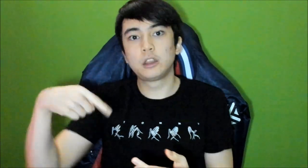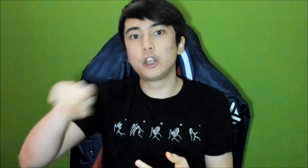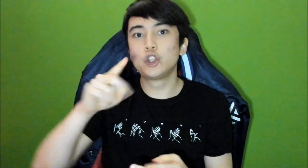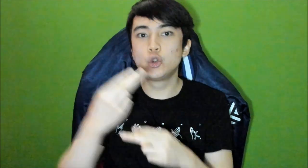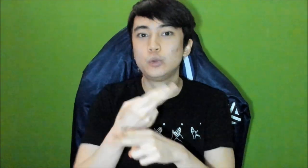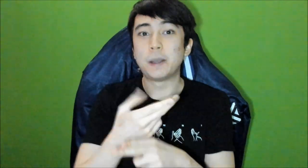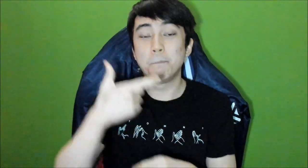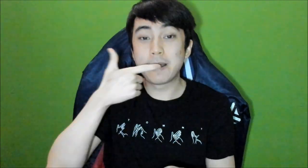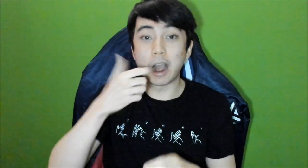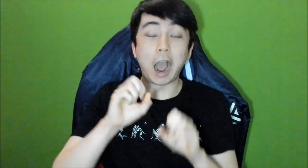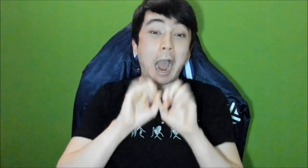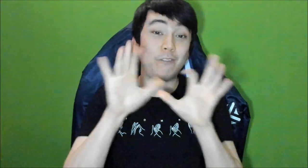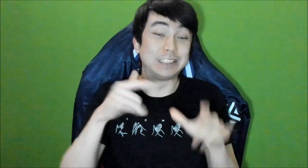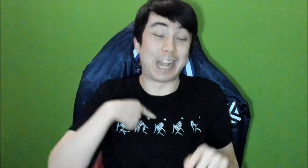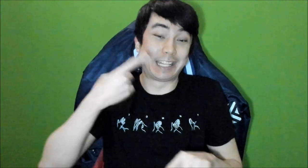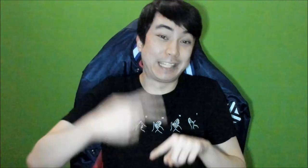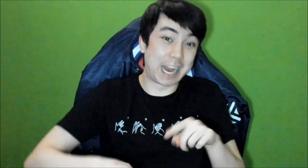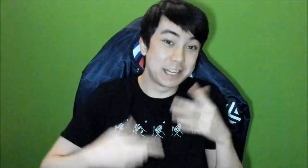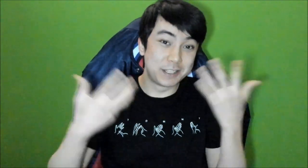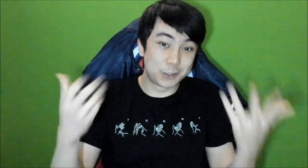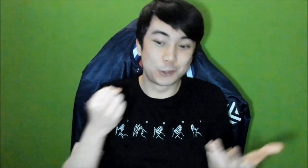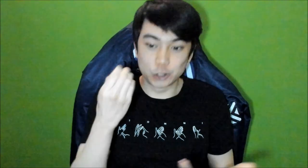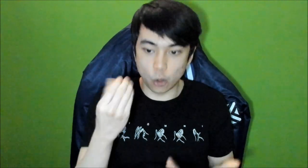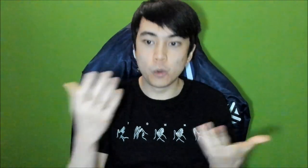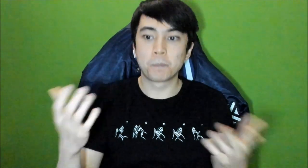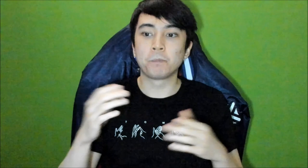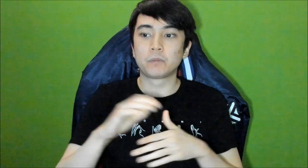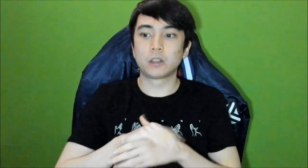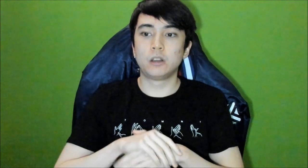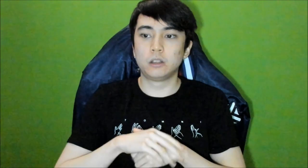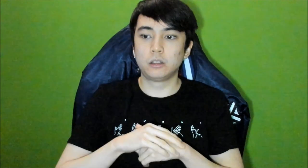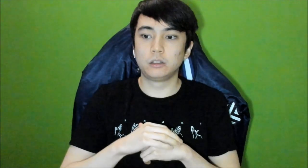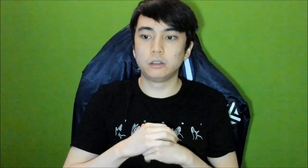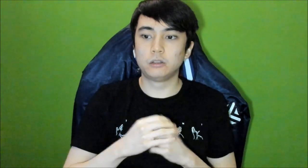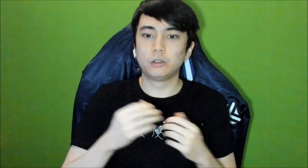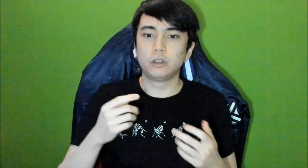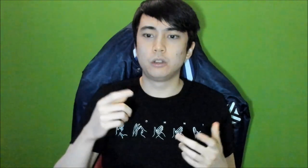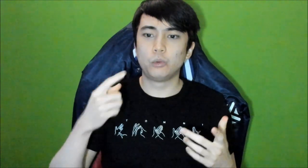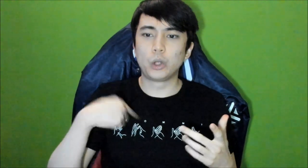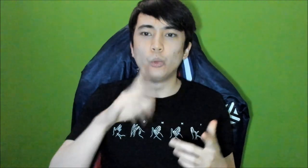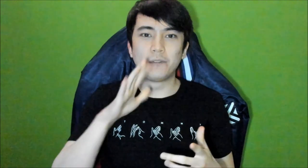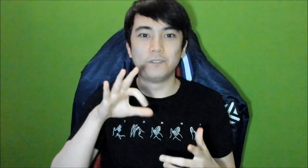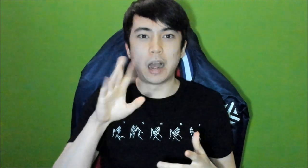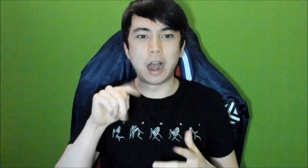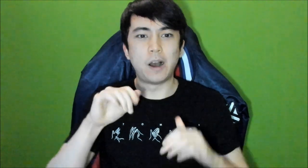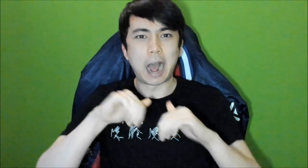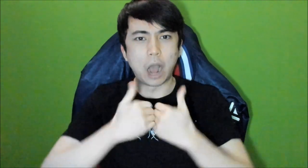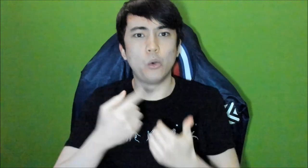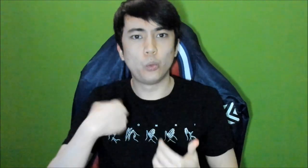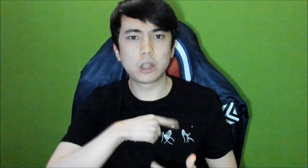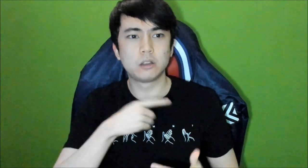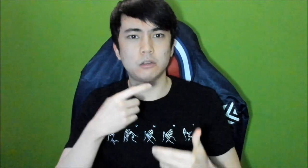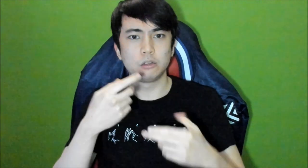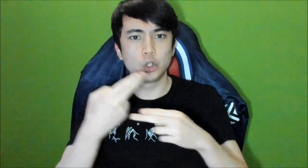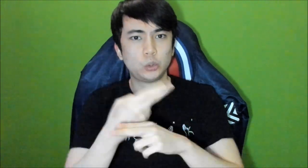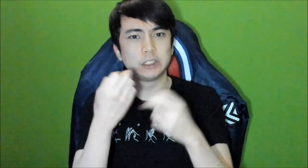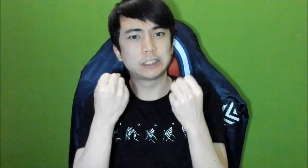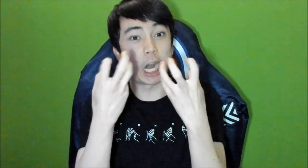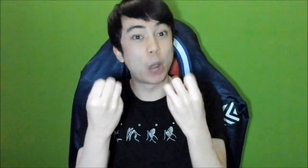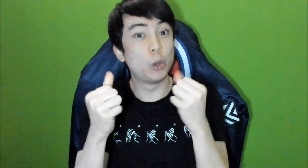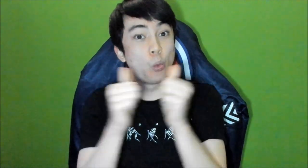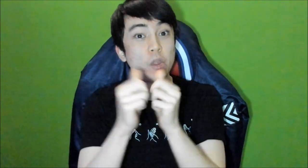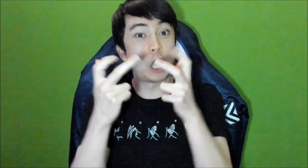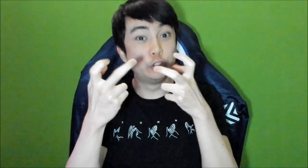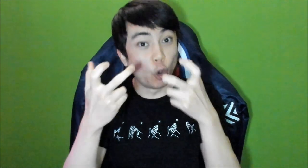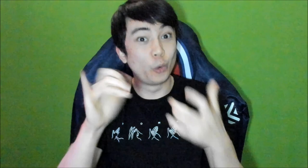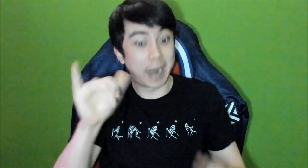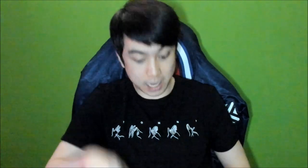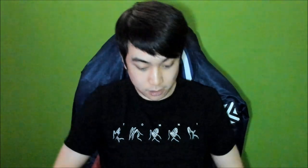They use the microphone. Obviously, I can't. So, we will find out how to use Sign Language with the controllers like